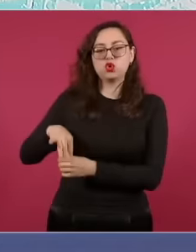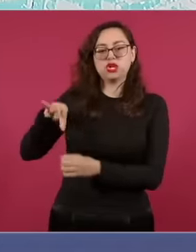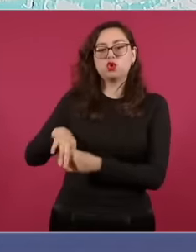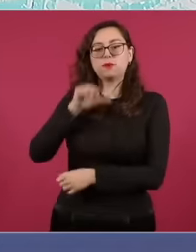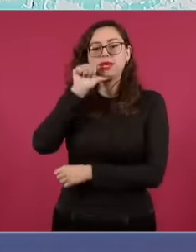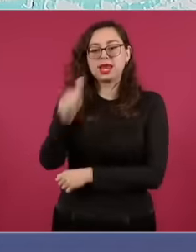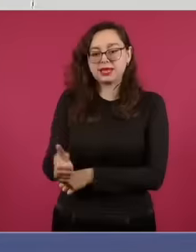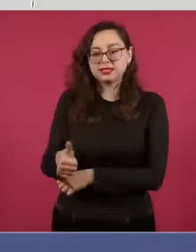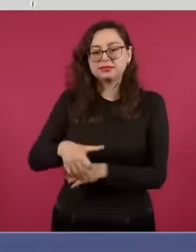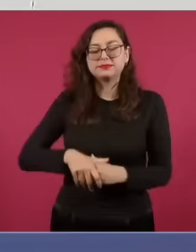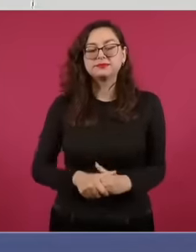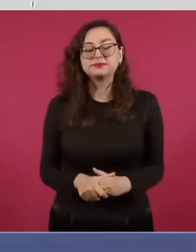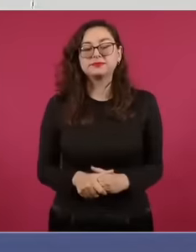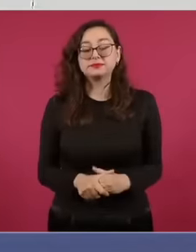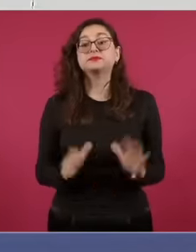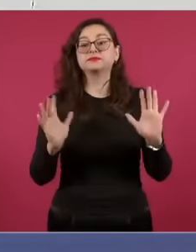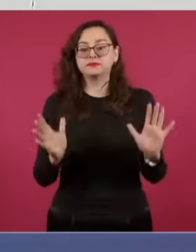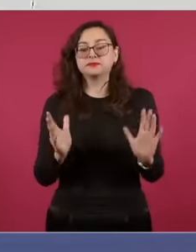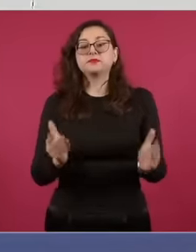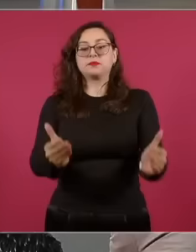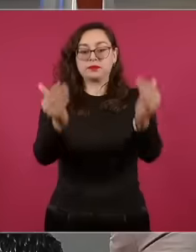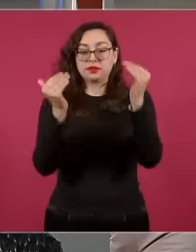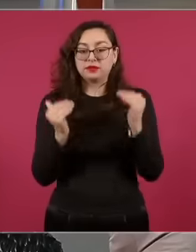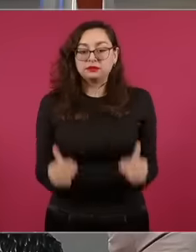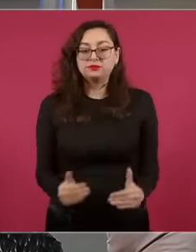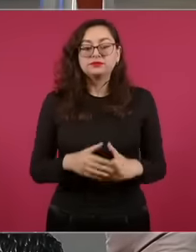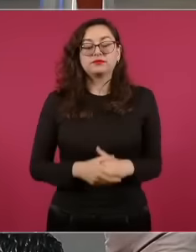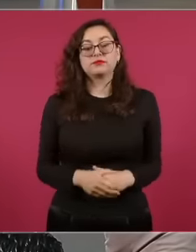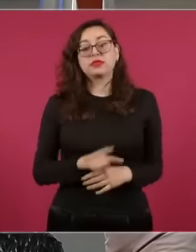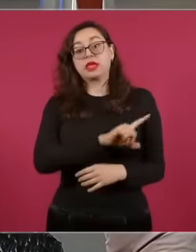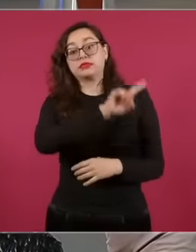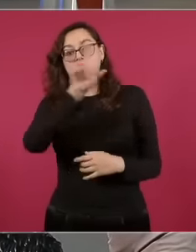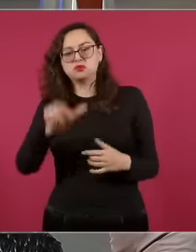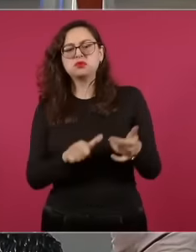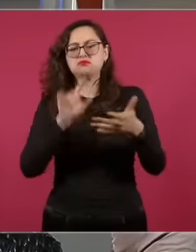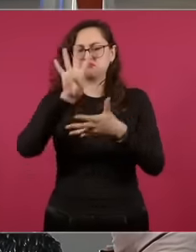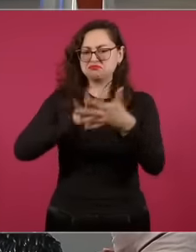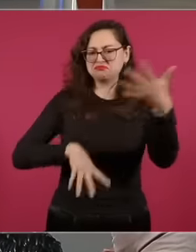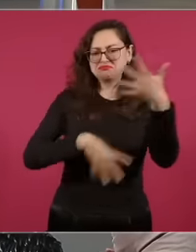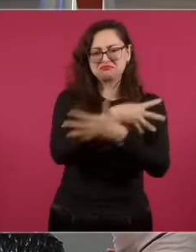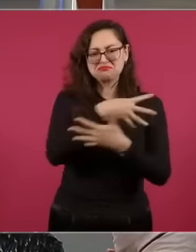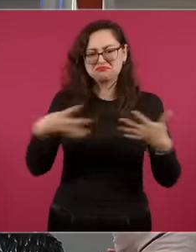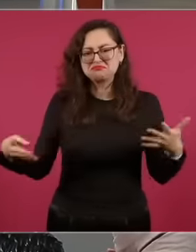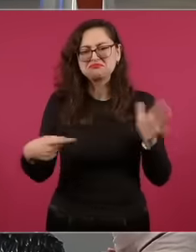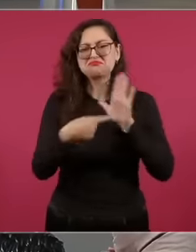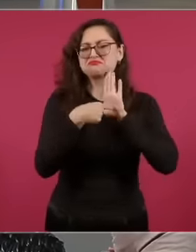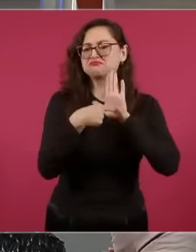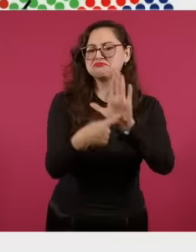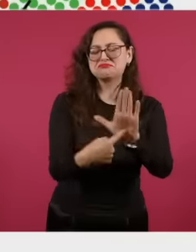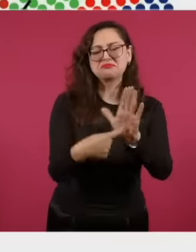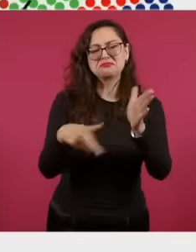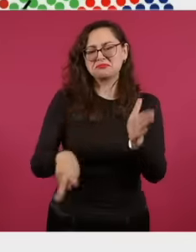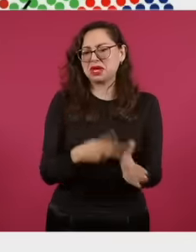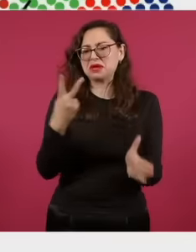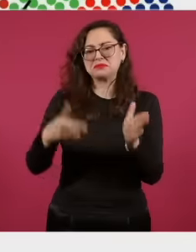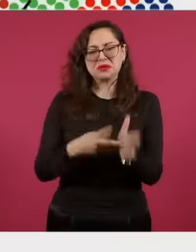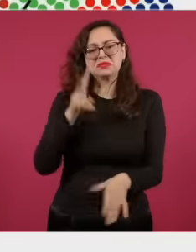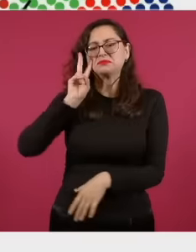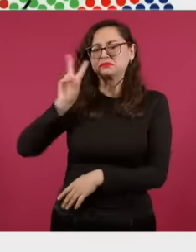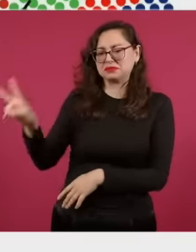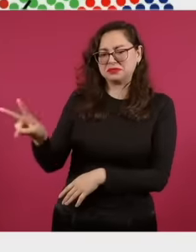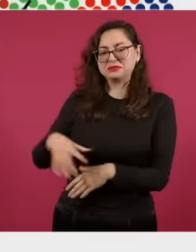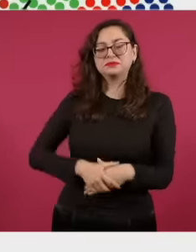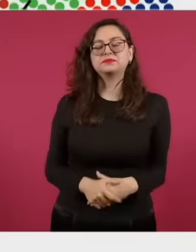go ahead, we finally arrive at this table that We have shown on previous occasions. Here